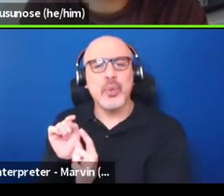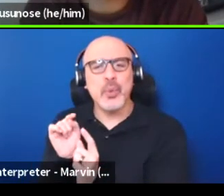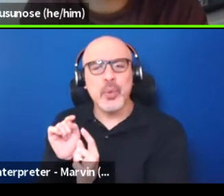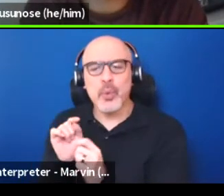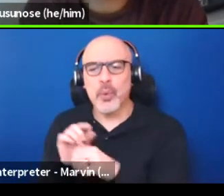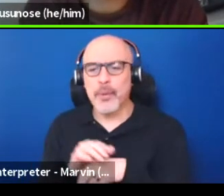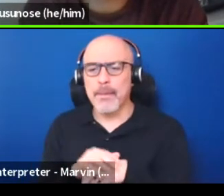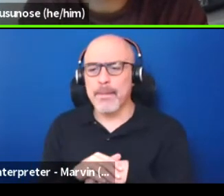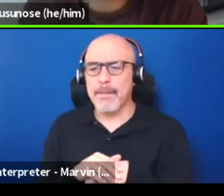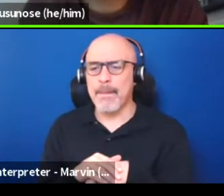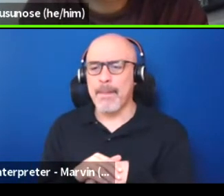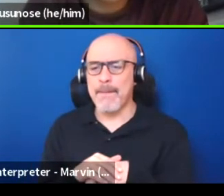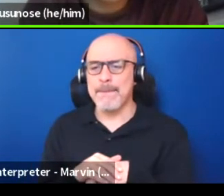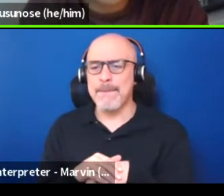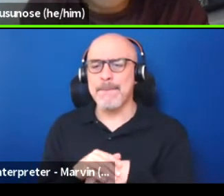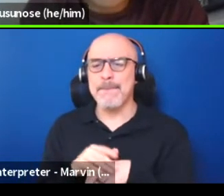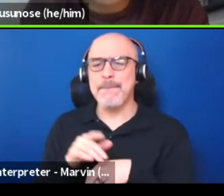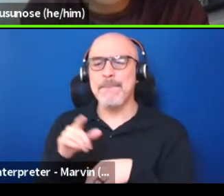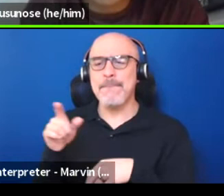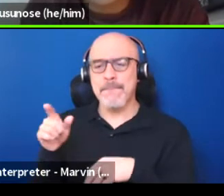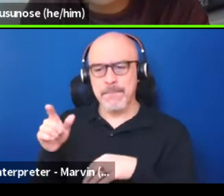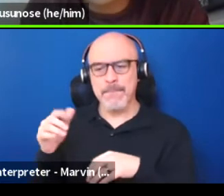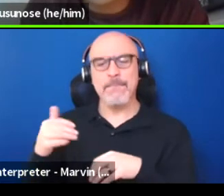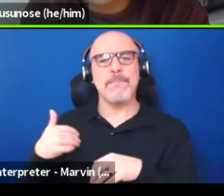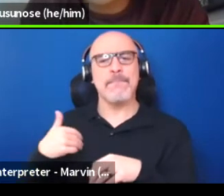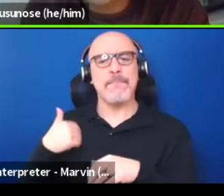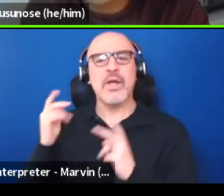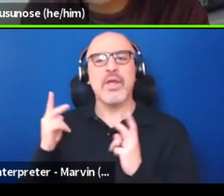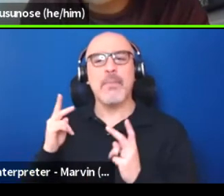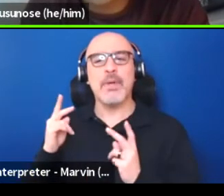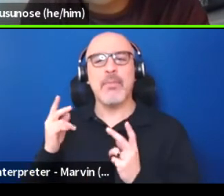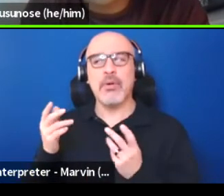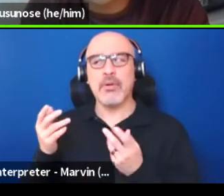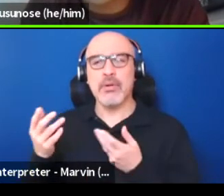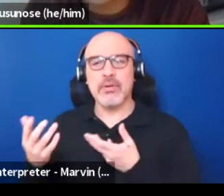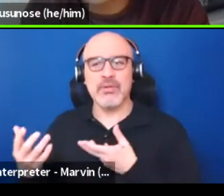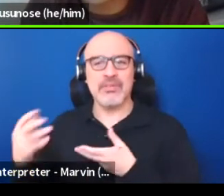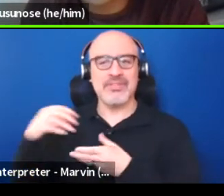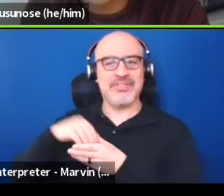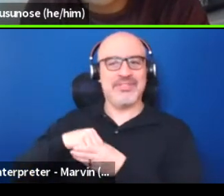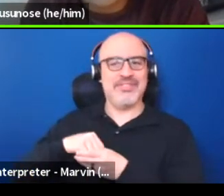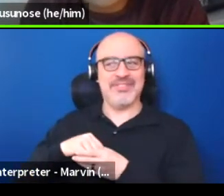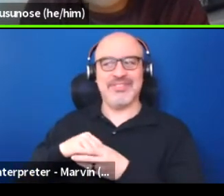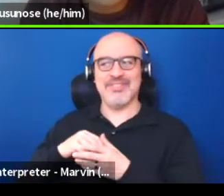is engaging young people in politics and civics across Washington state.